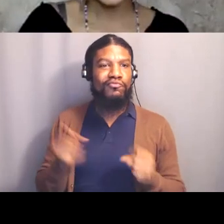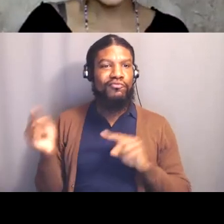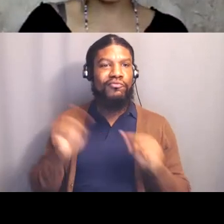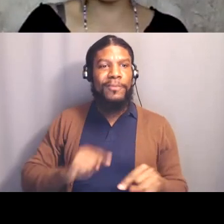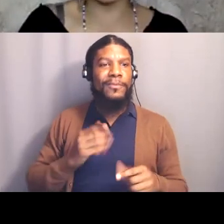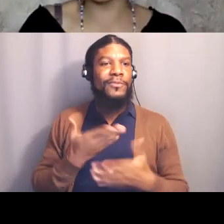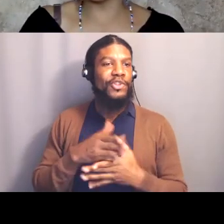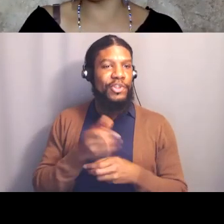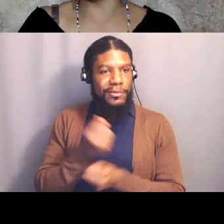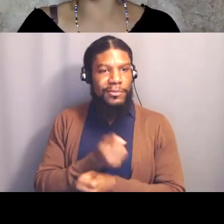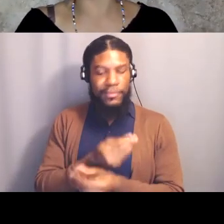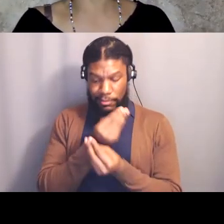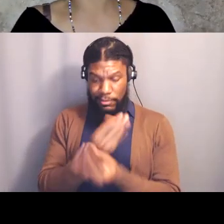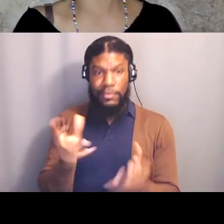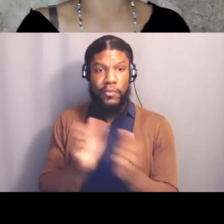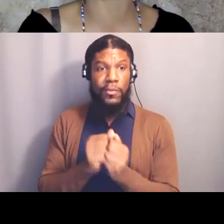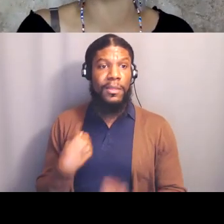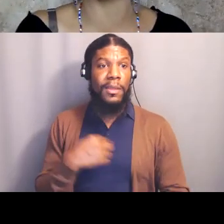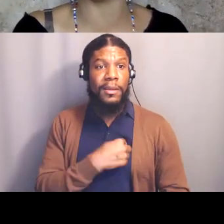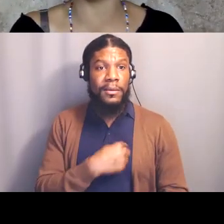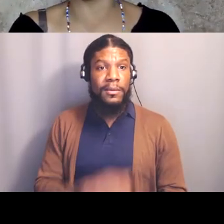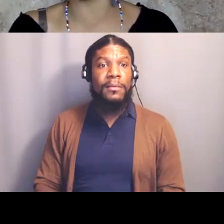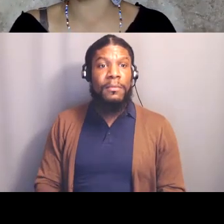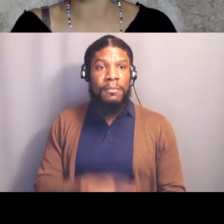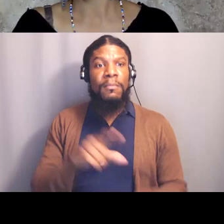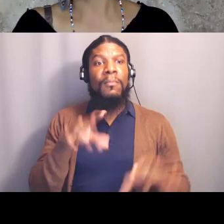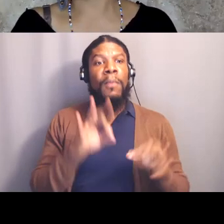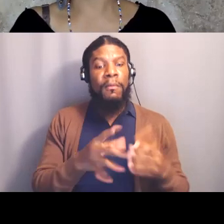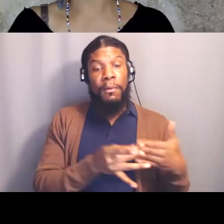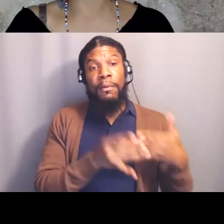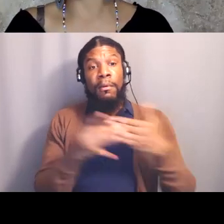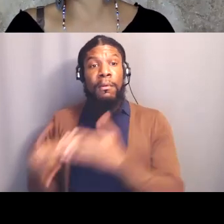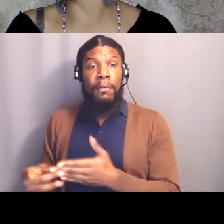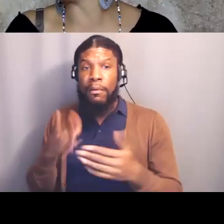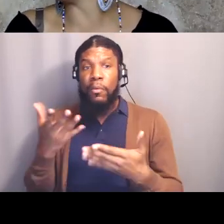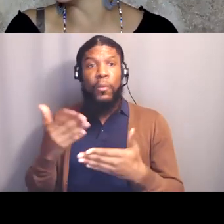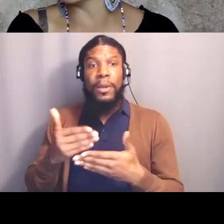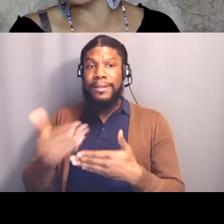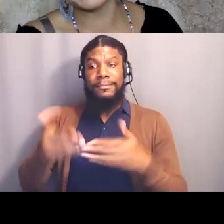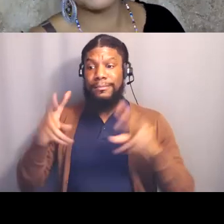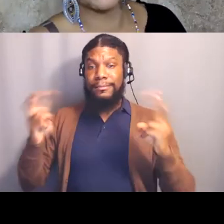and so I think that that also walks us into what we're talking about for the remainder